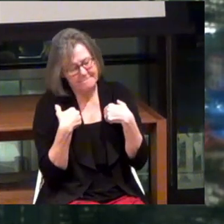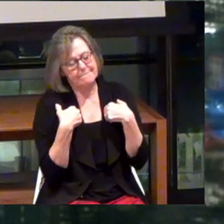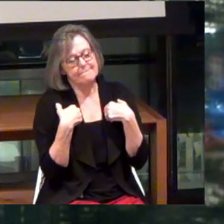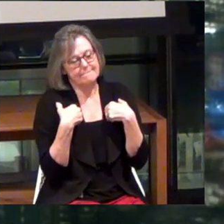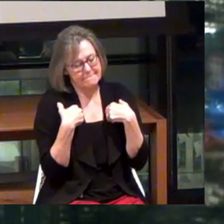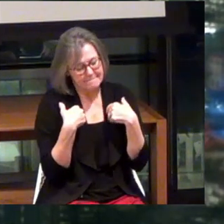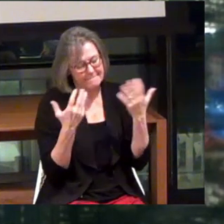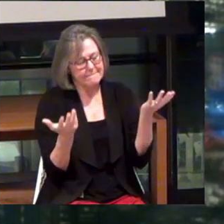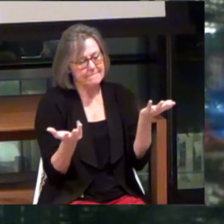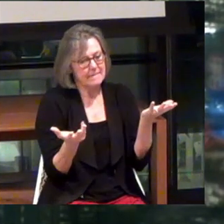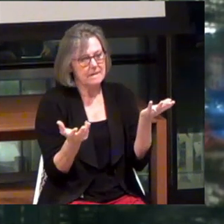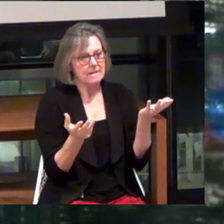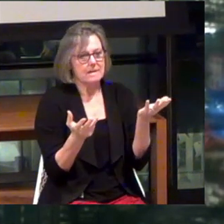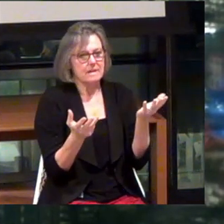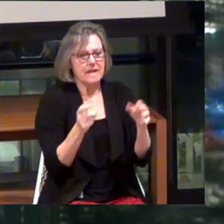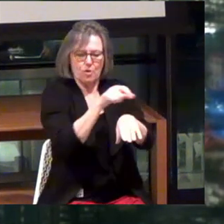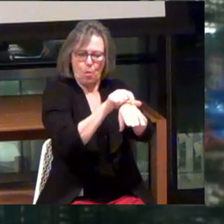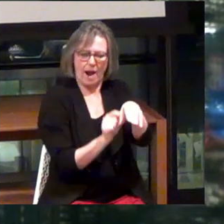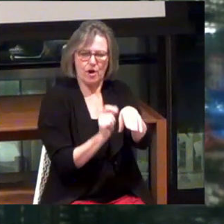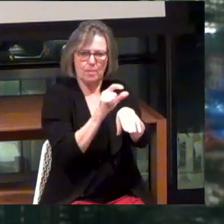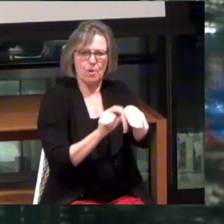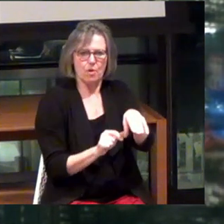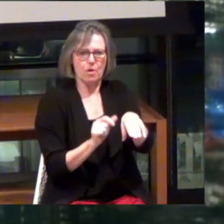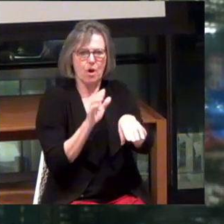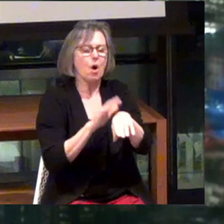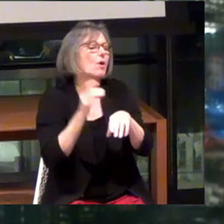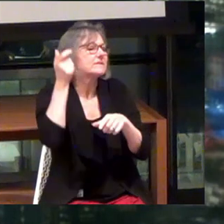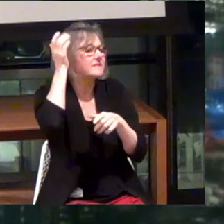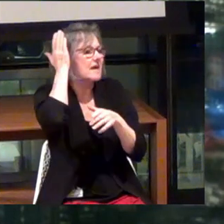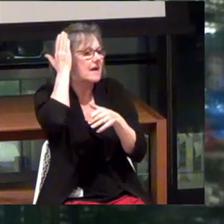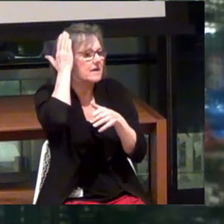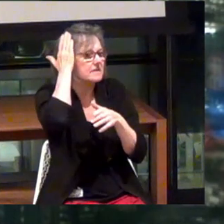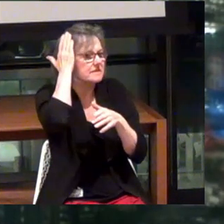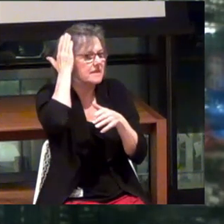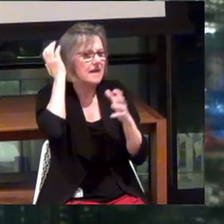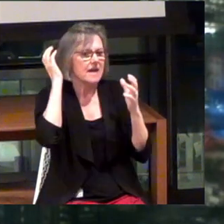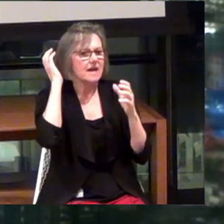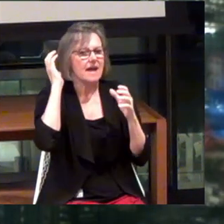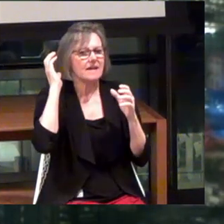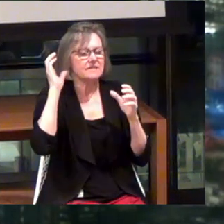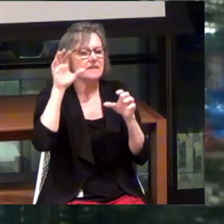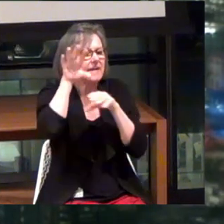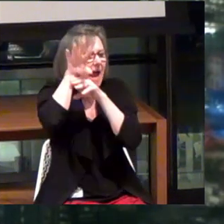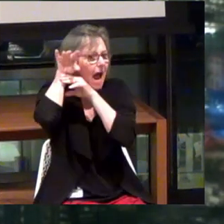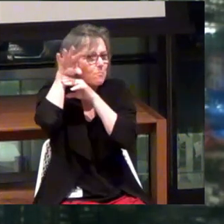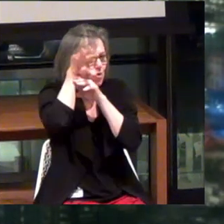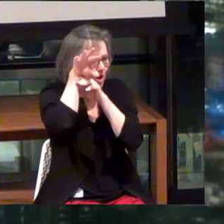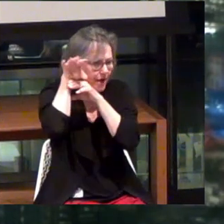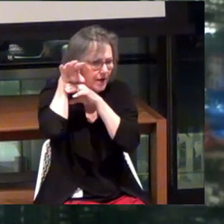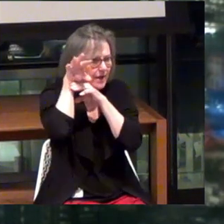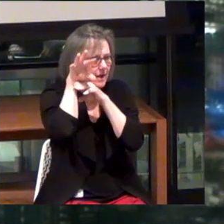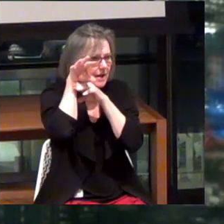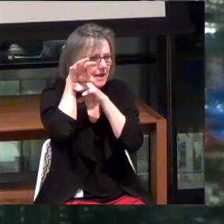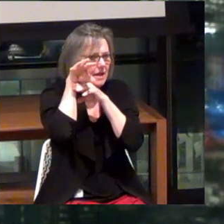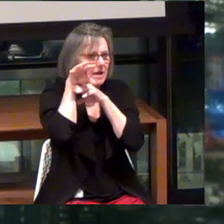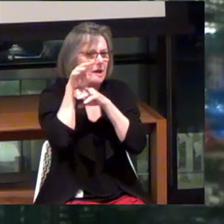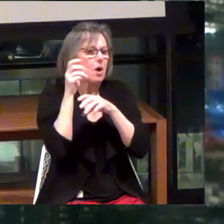You know, it is a wearable device that sits on the side of your head. It's a stereoscopic camera with bone conducting audio.